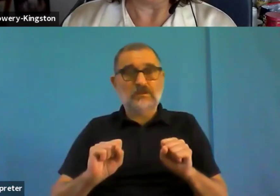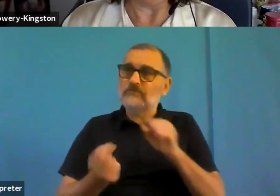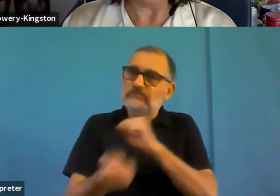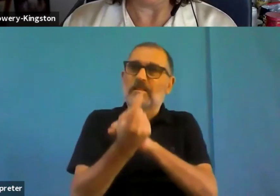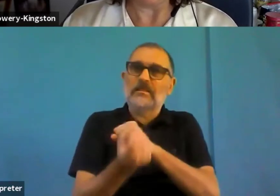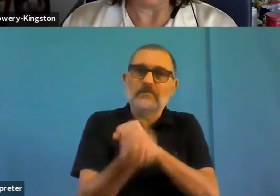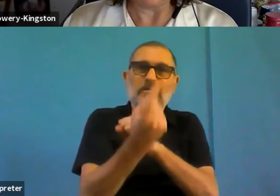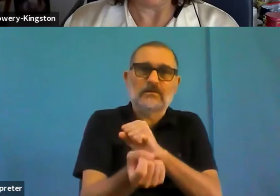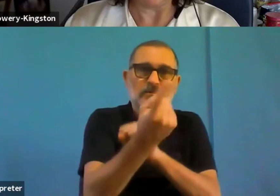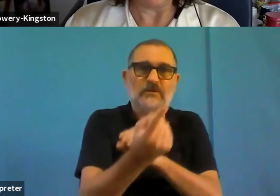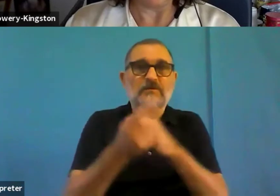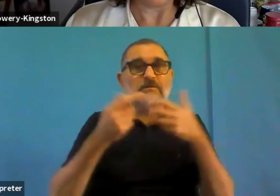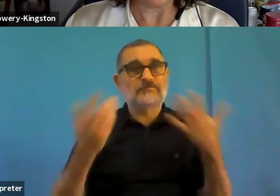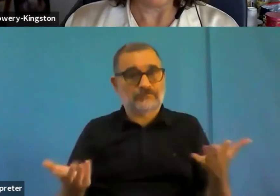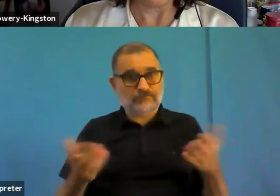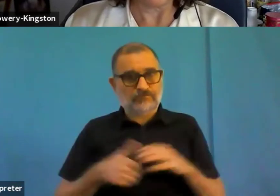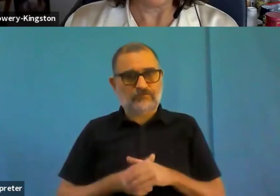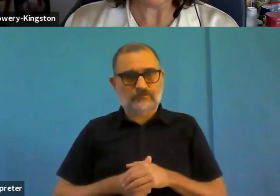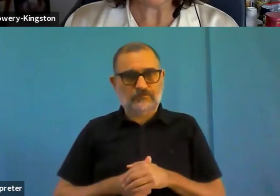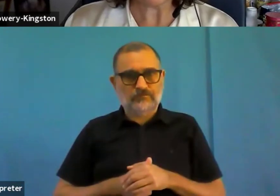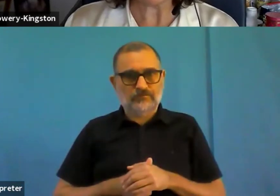together we can we can make this happen but I also agree with you of course the end user